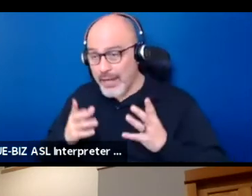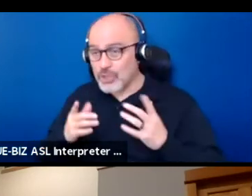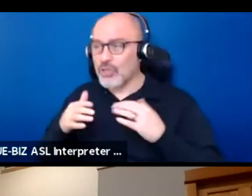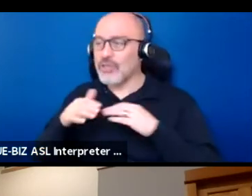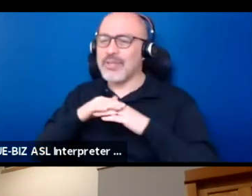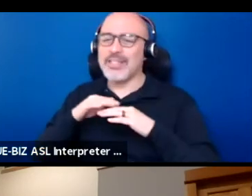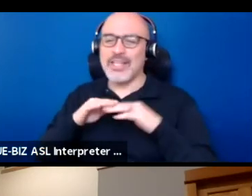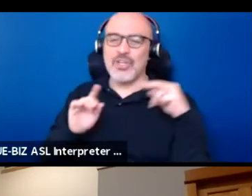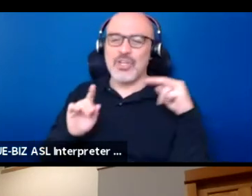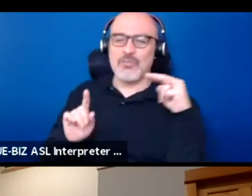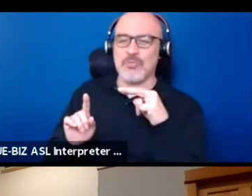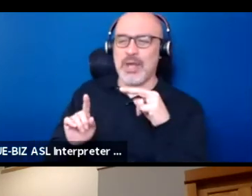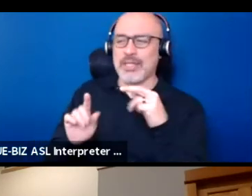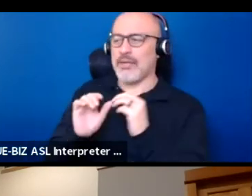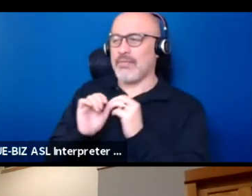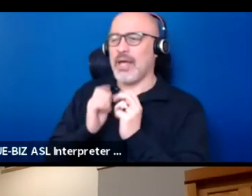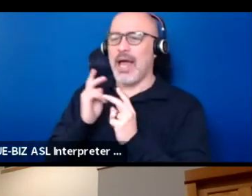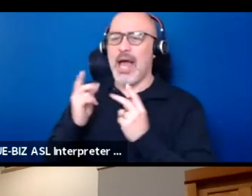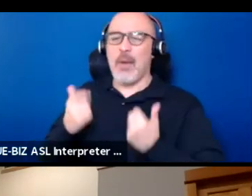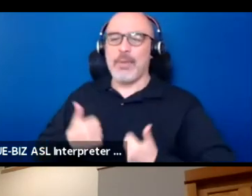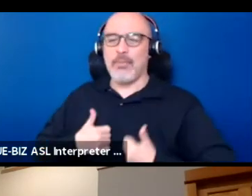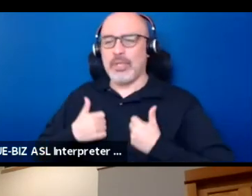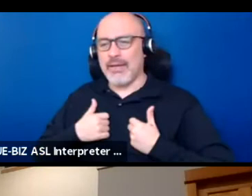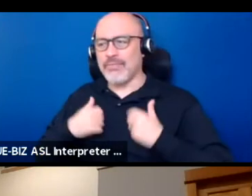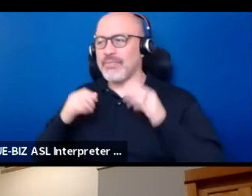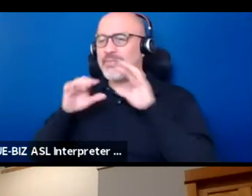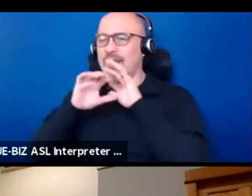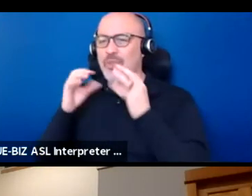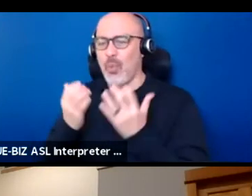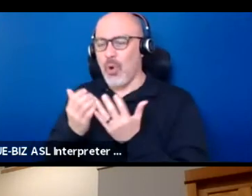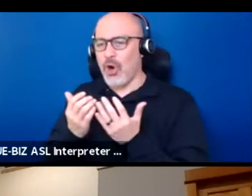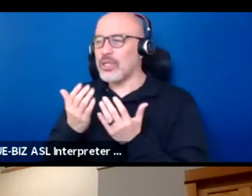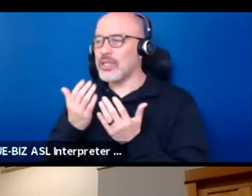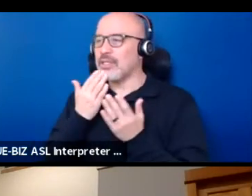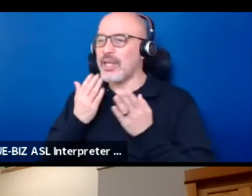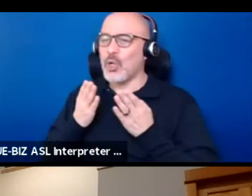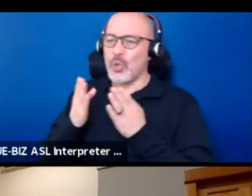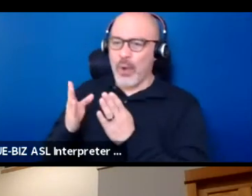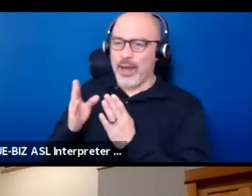on how people live in the world in a good way and applying it to a theater experience.